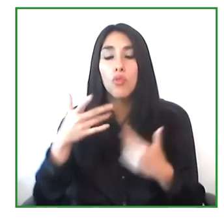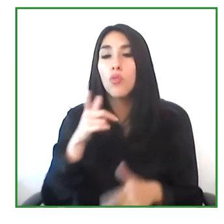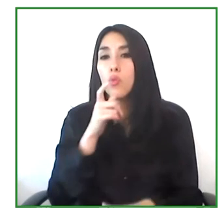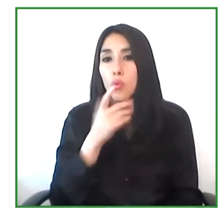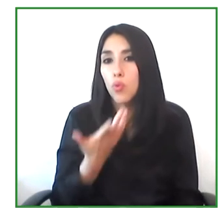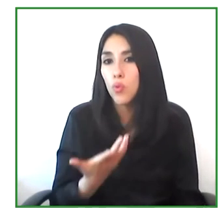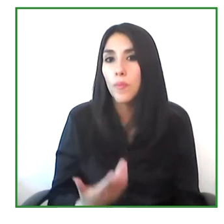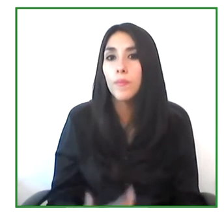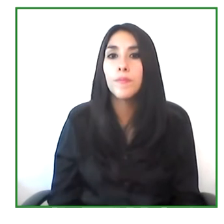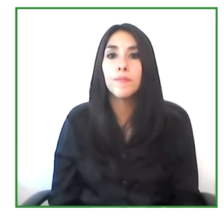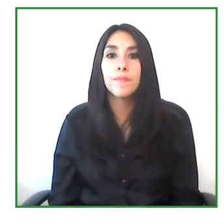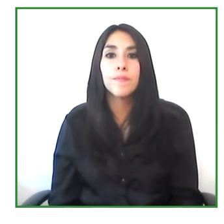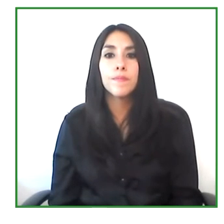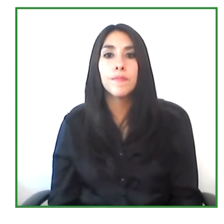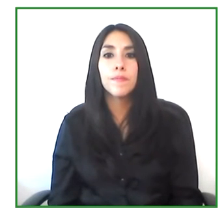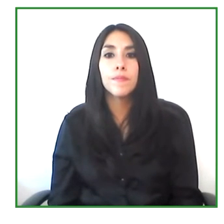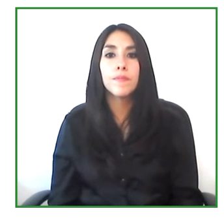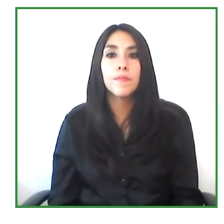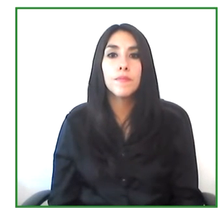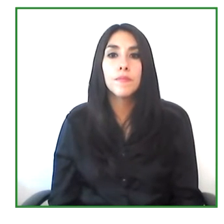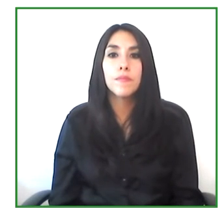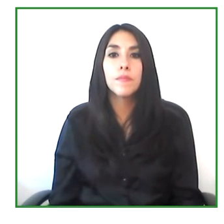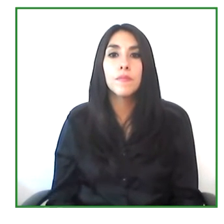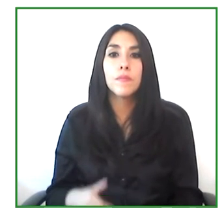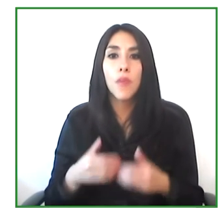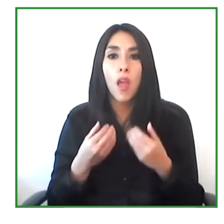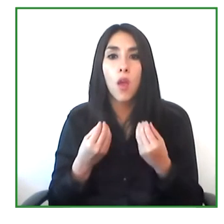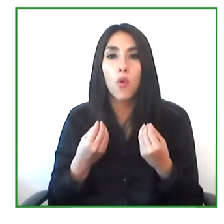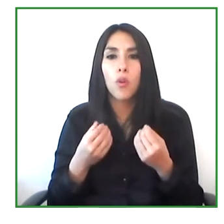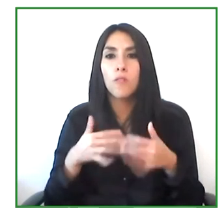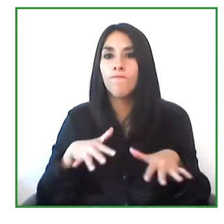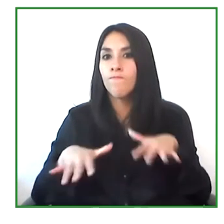in terms of the devices that they're developing for people with disabilities.